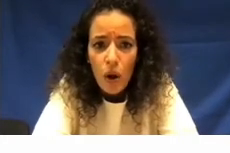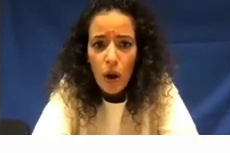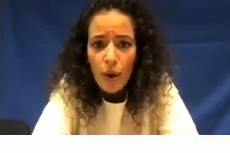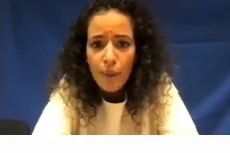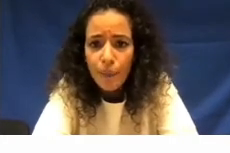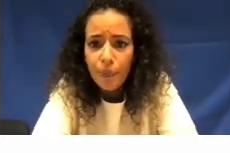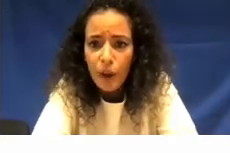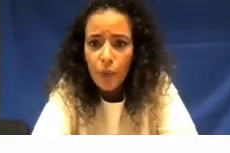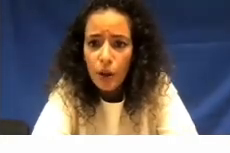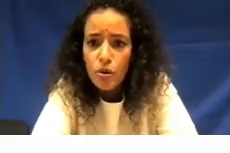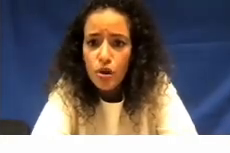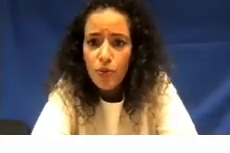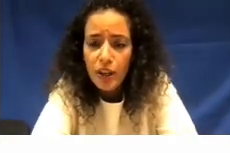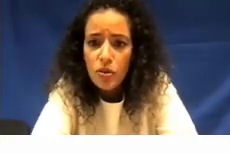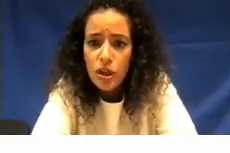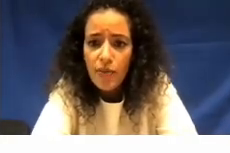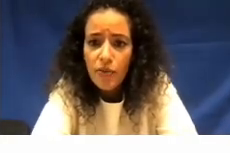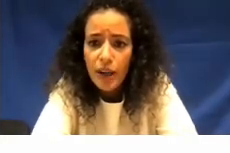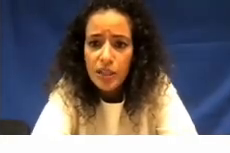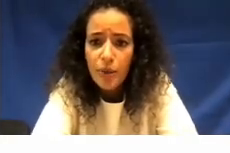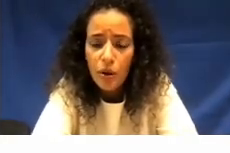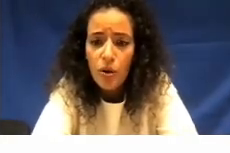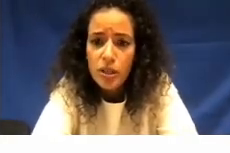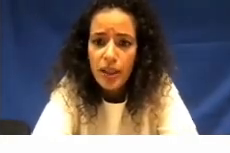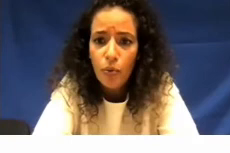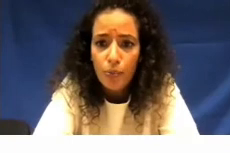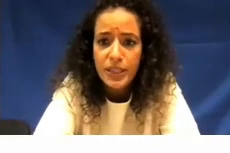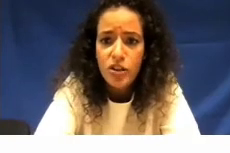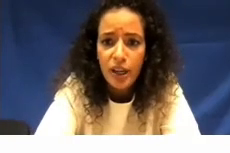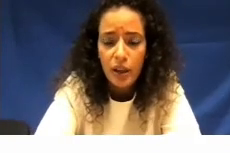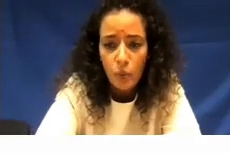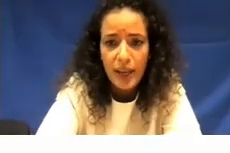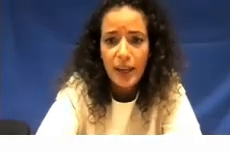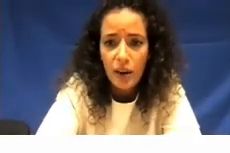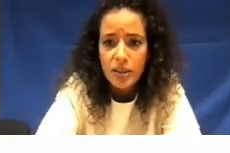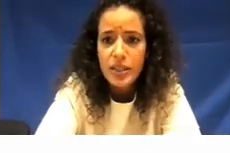um there'll be youtube videos covering some of the content that we'll be teaching in their weekly classes